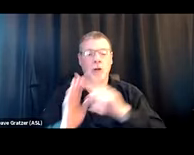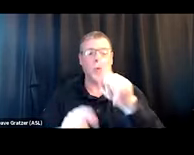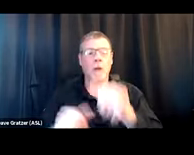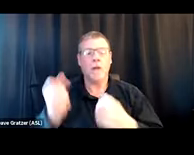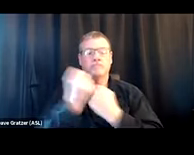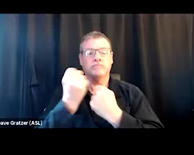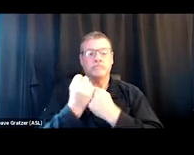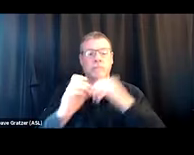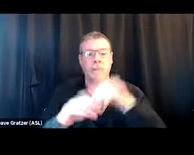in your community.